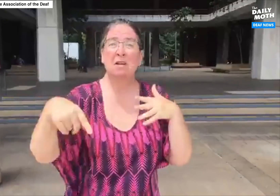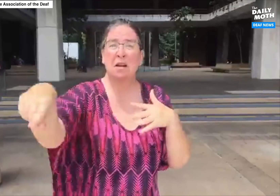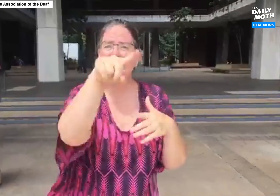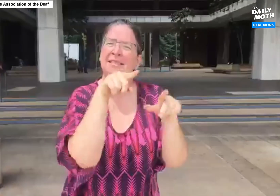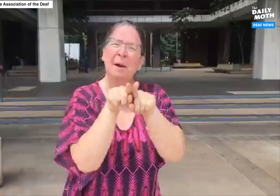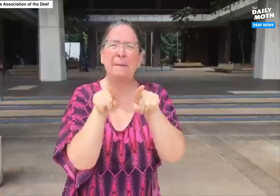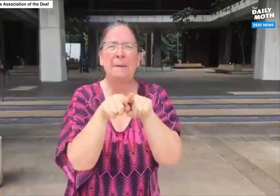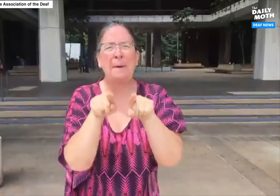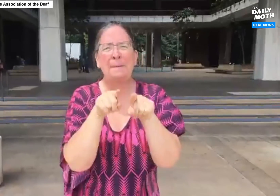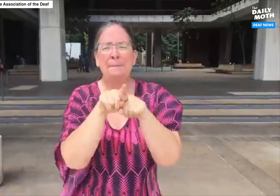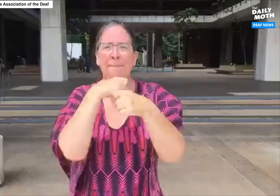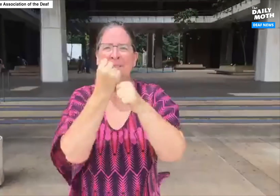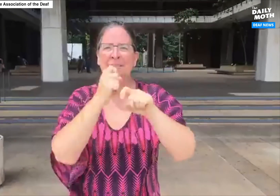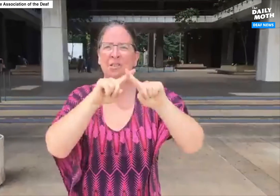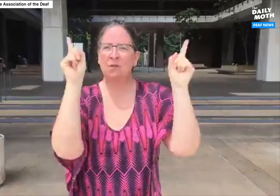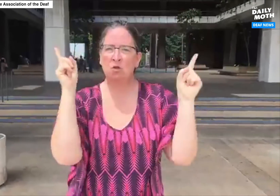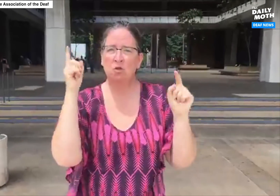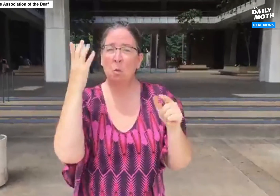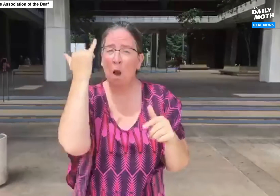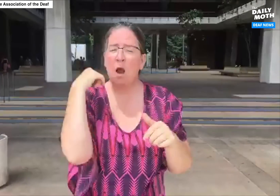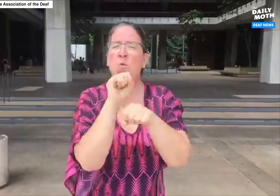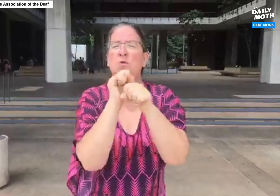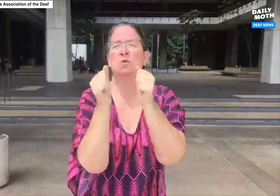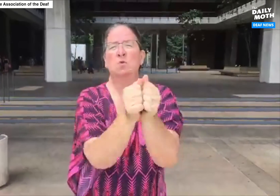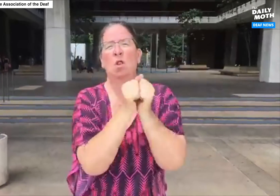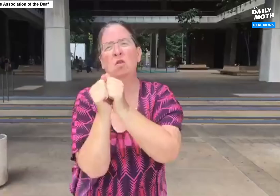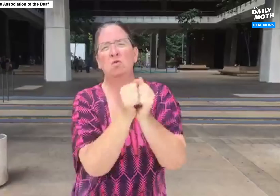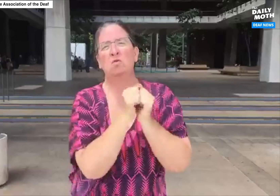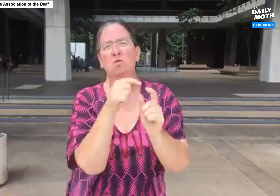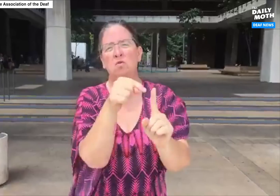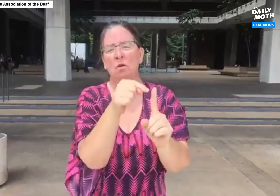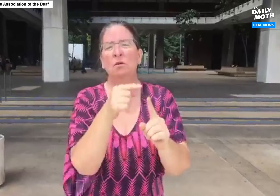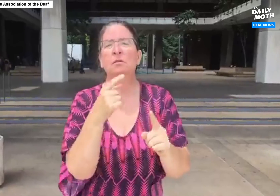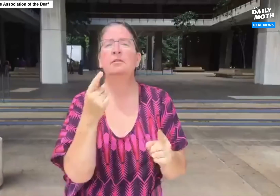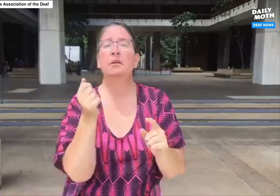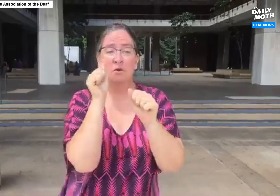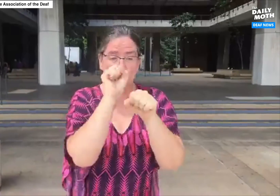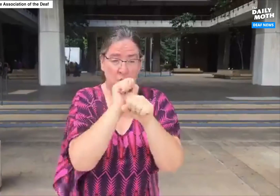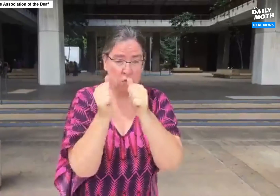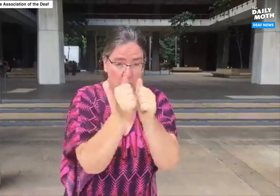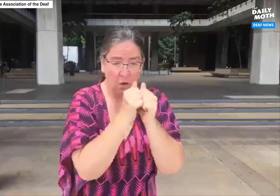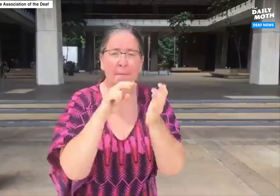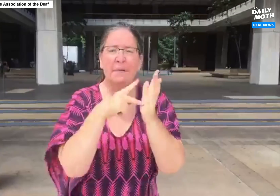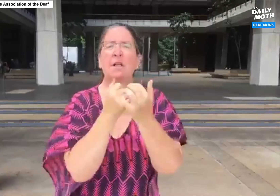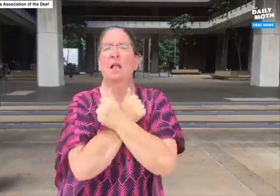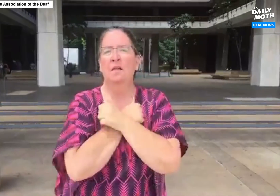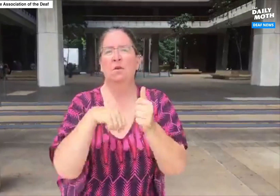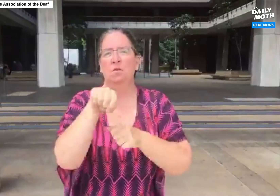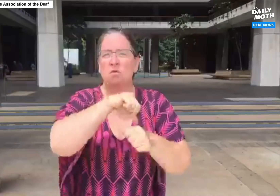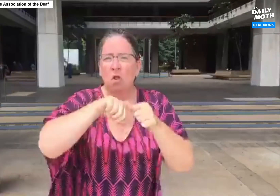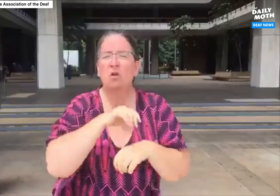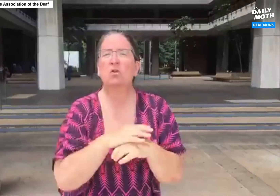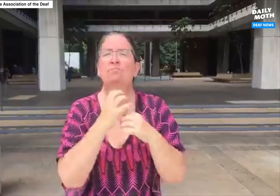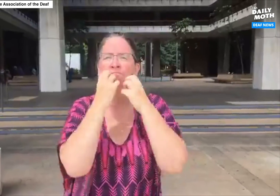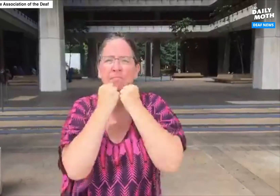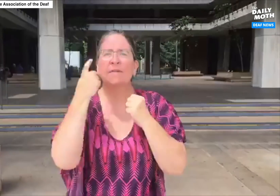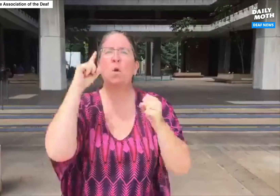and we Americans can make a difference by working together. Working together means loving each other and striving